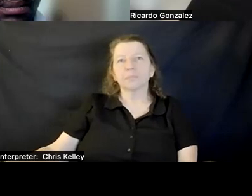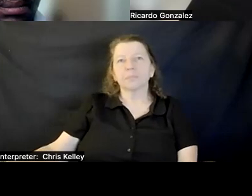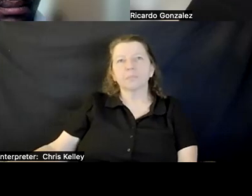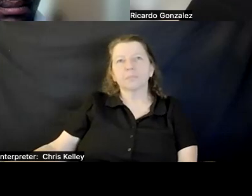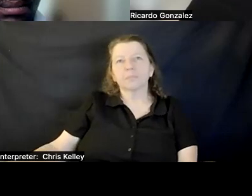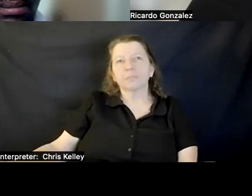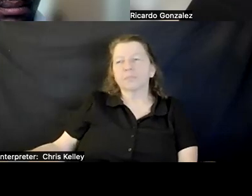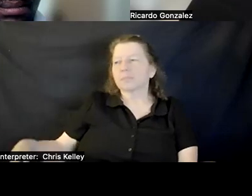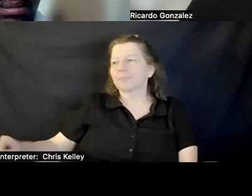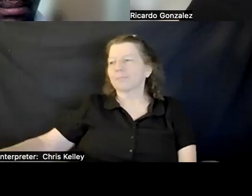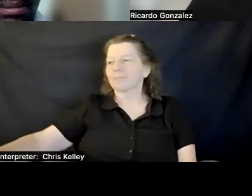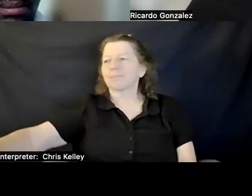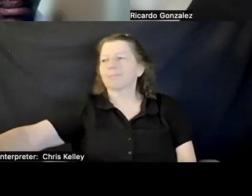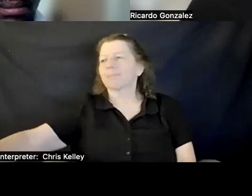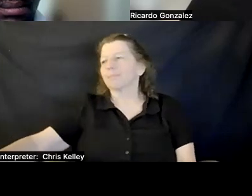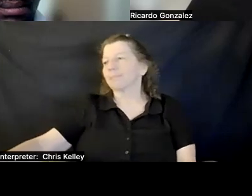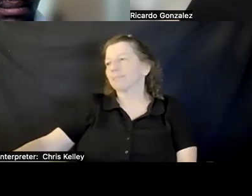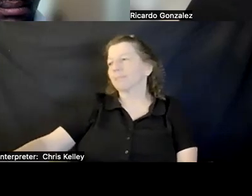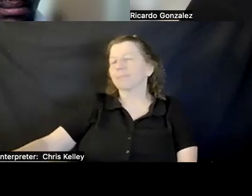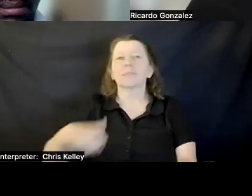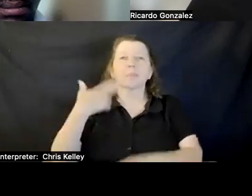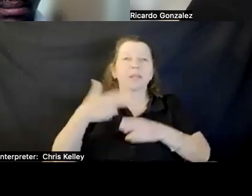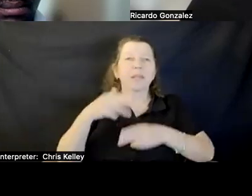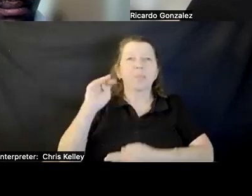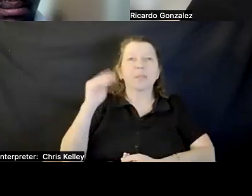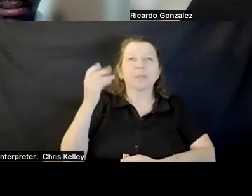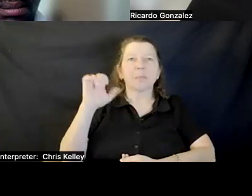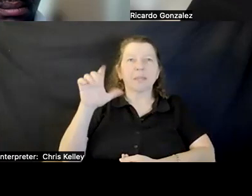MY NAME IS MICHELLE. I JUST GRADUATED FROM MUSIC RECORDING TECHNOLOGY